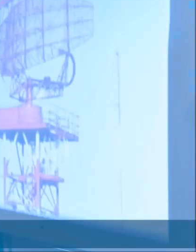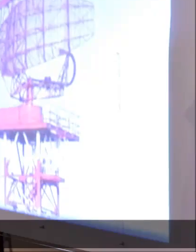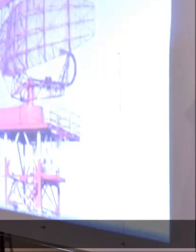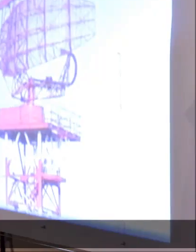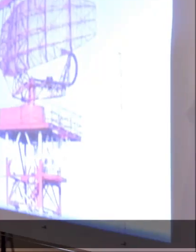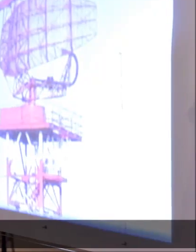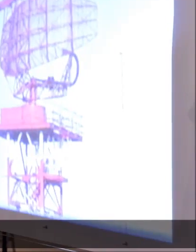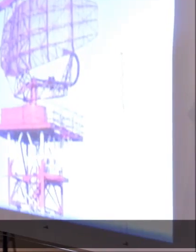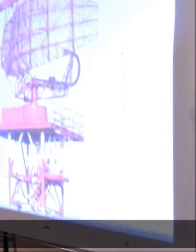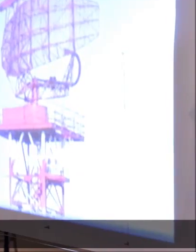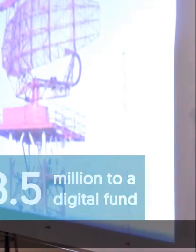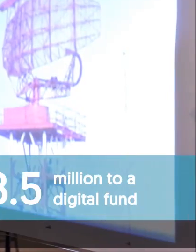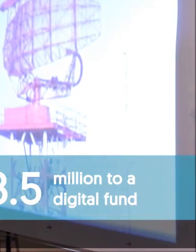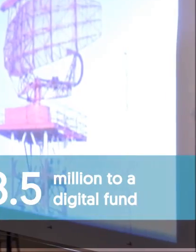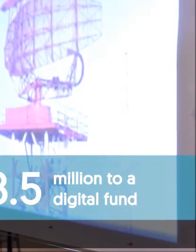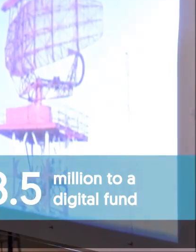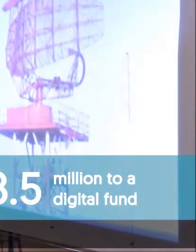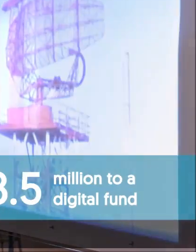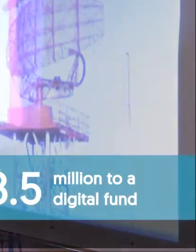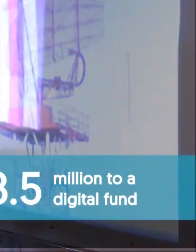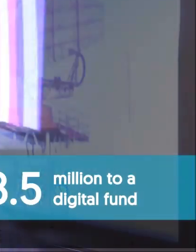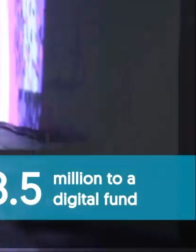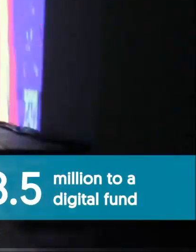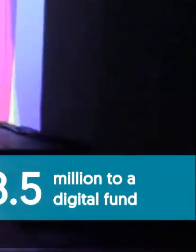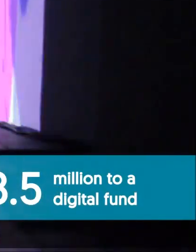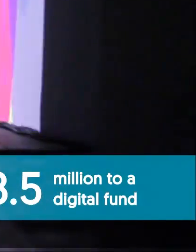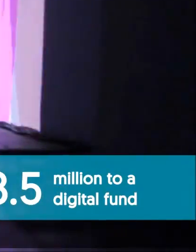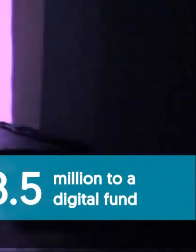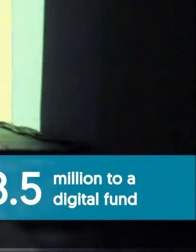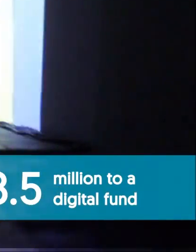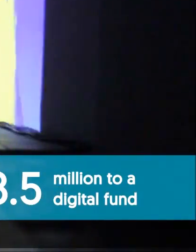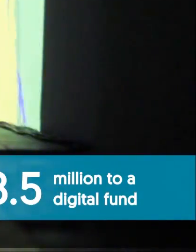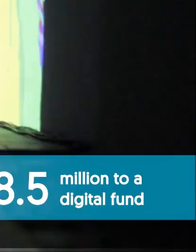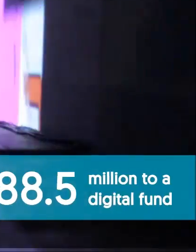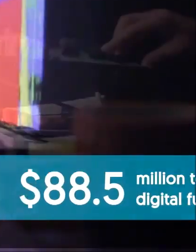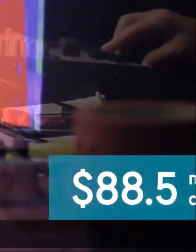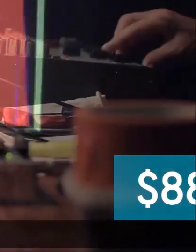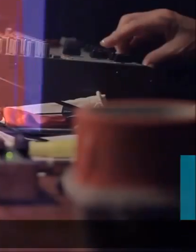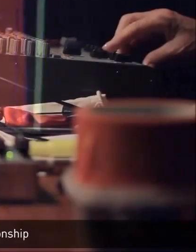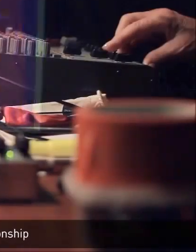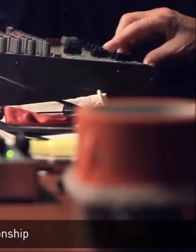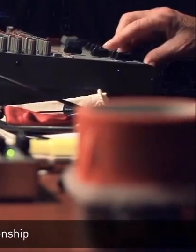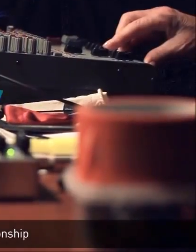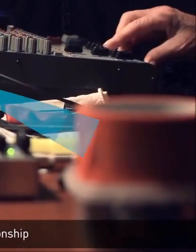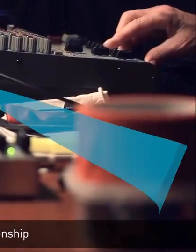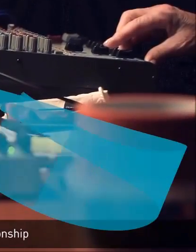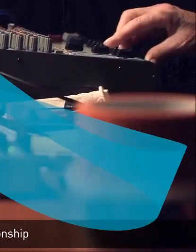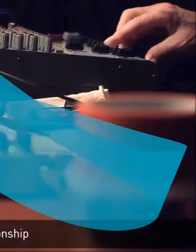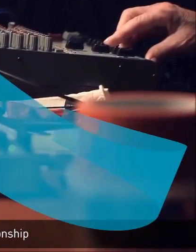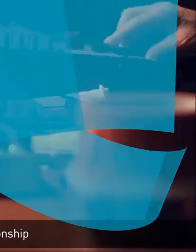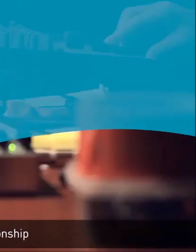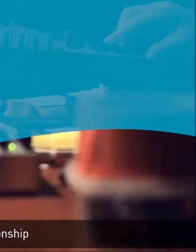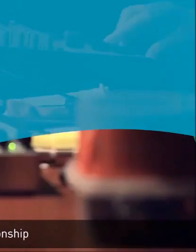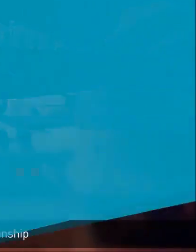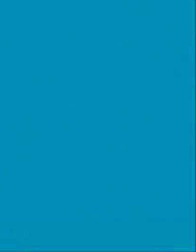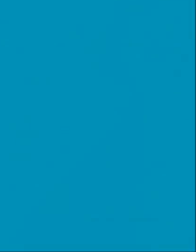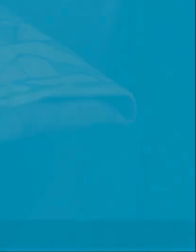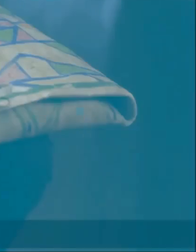and sharing of art by making sound investments in digital. Third, we're committed to renewing the relationship